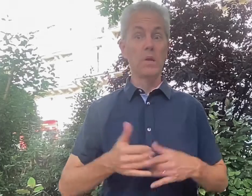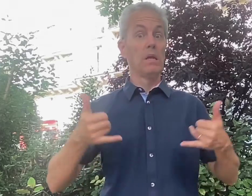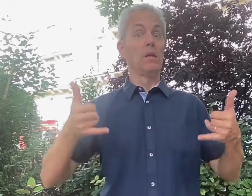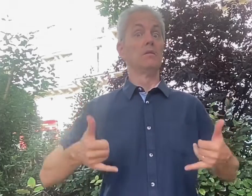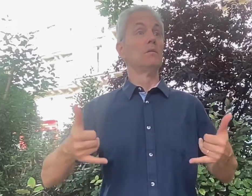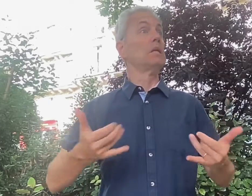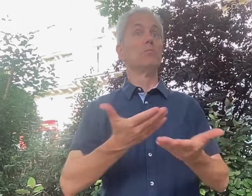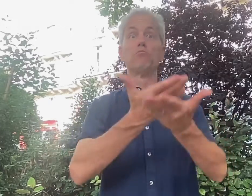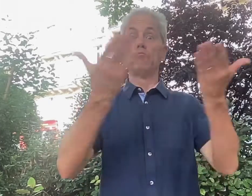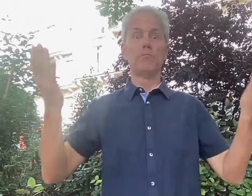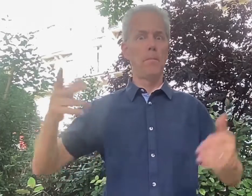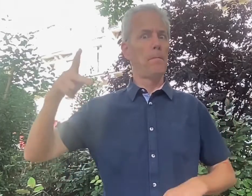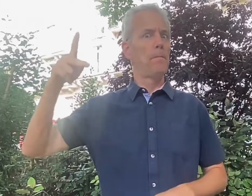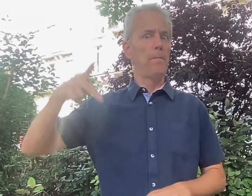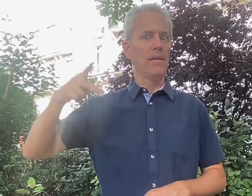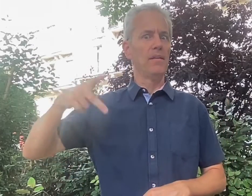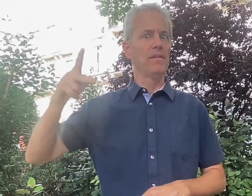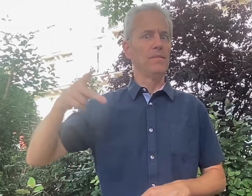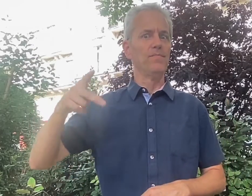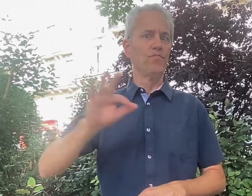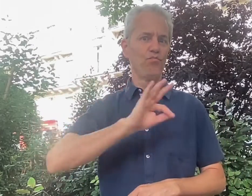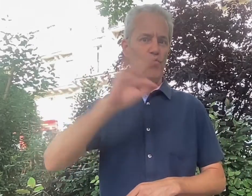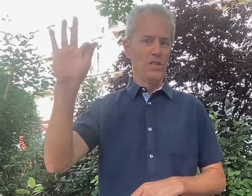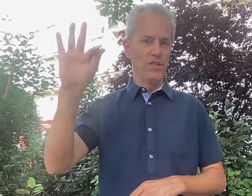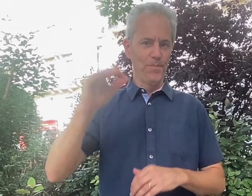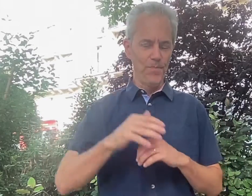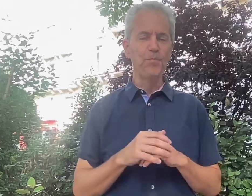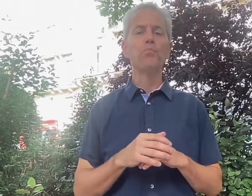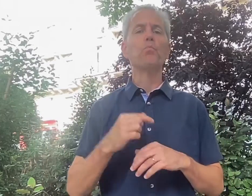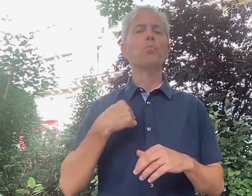I am here in Paris, France.